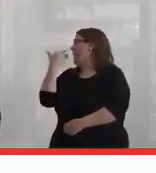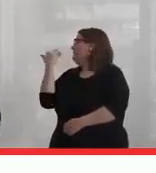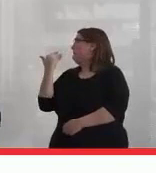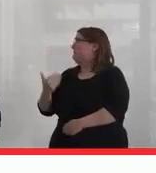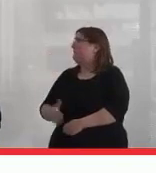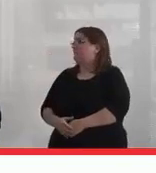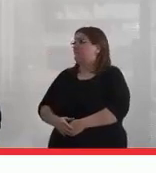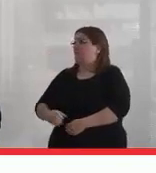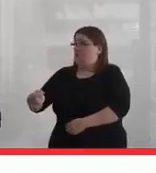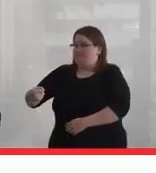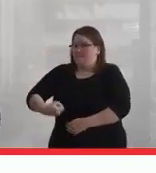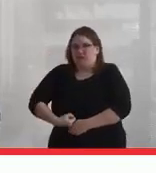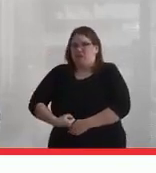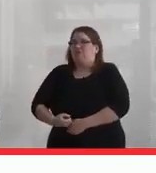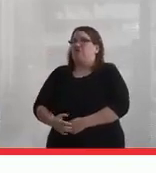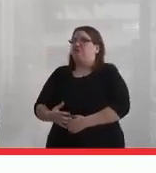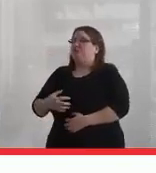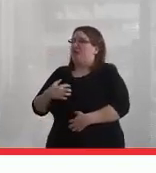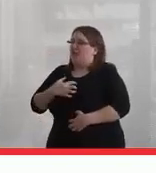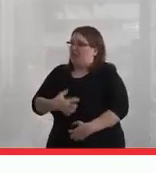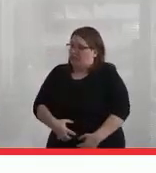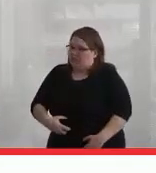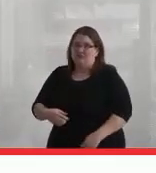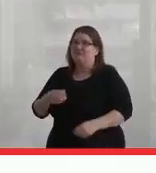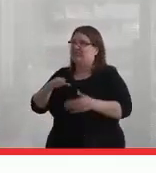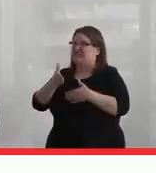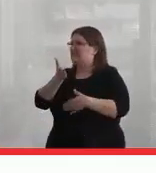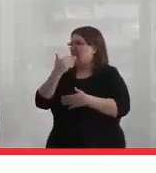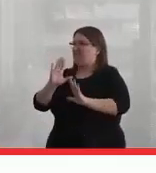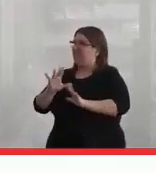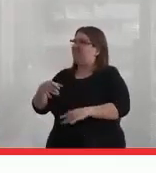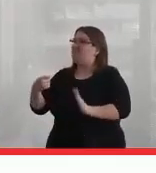no, punched in the stomach more than slapped in the face.